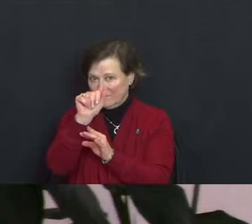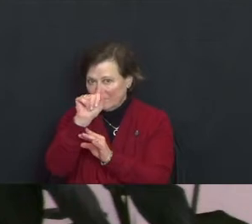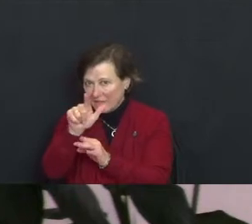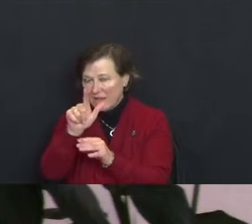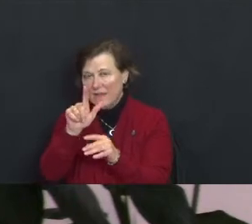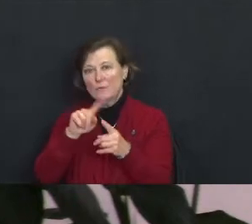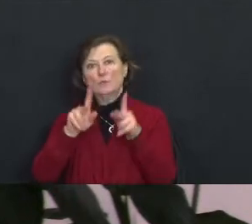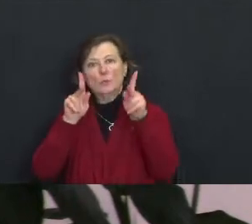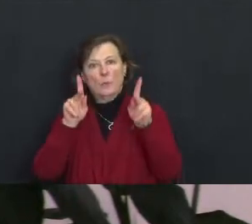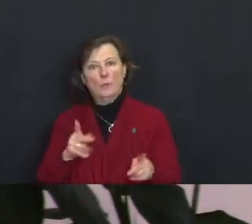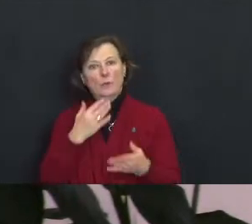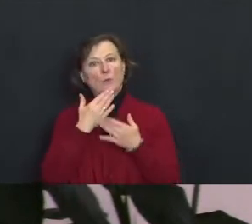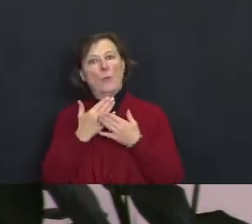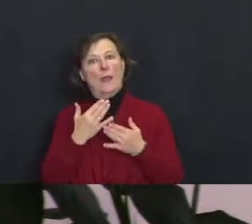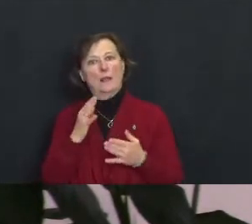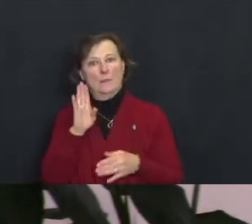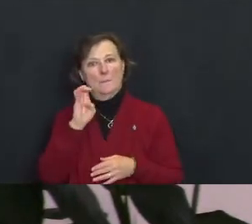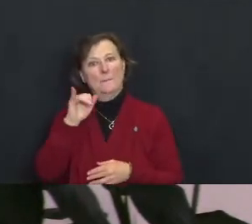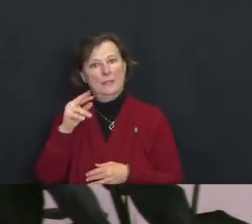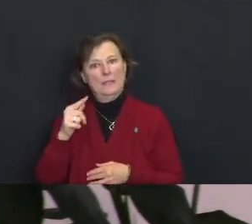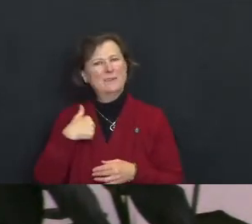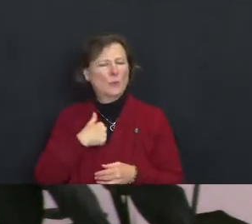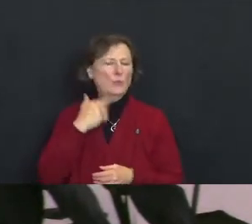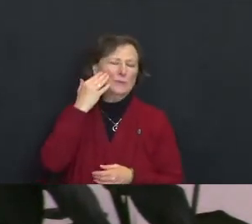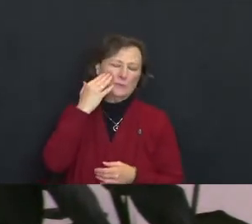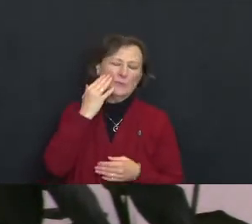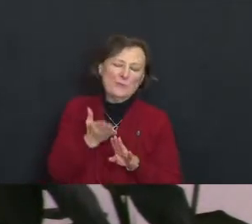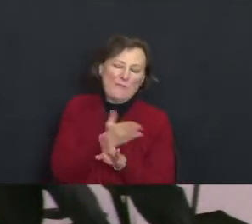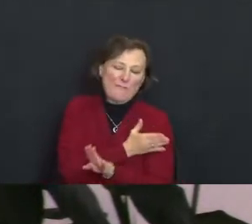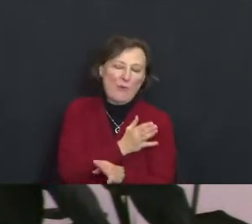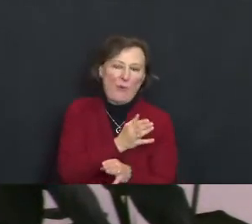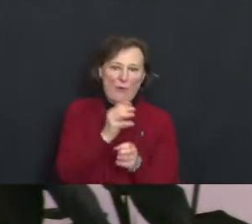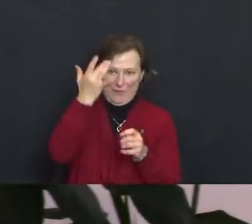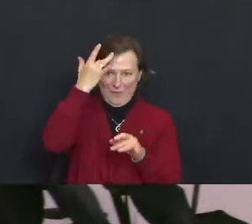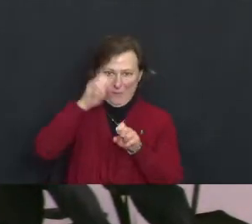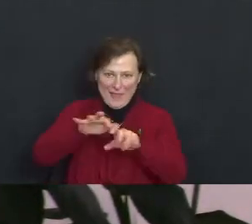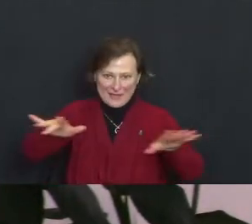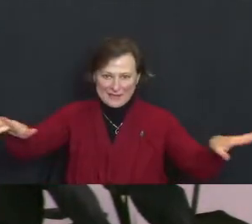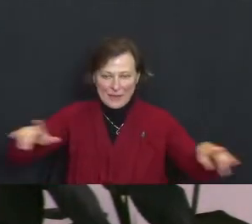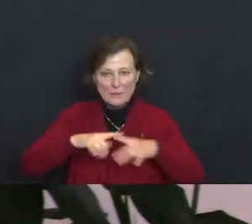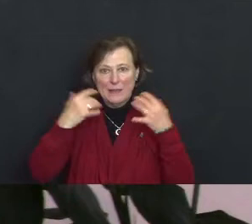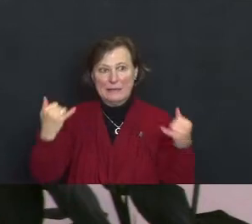This is nothing new, we knew this before the pandemic but now that we've been isolated,